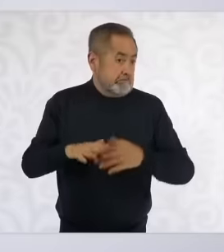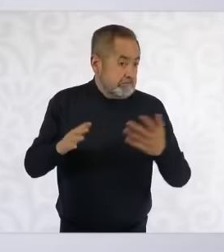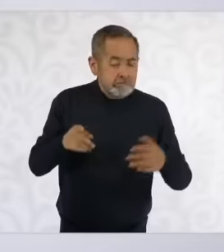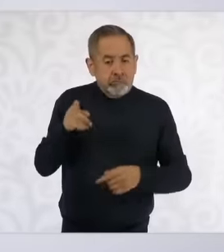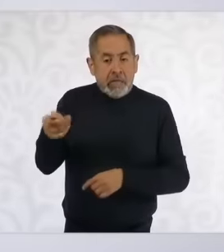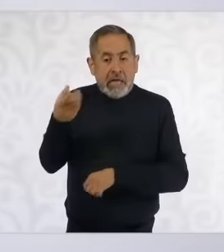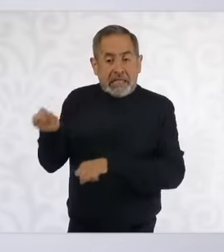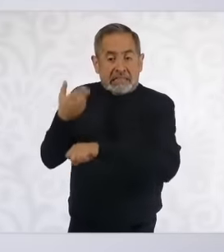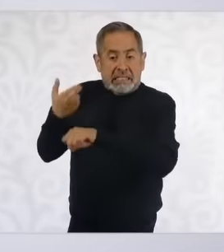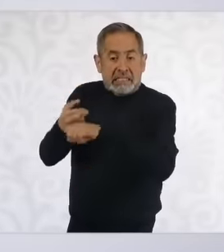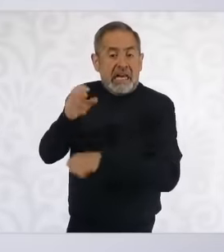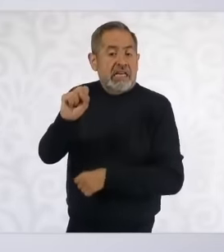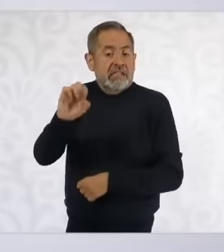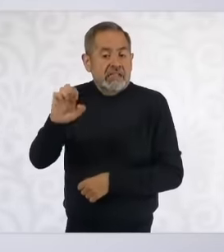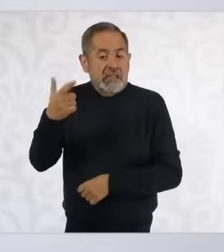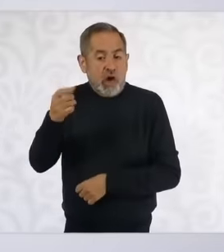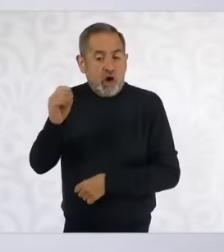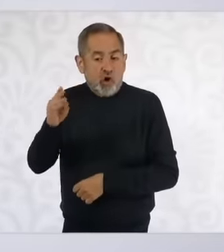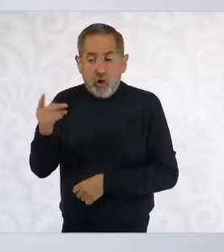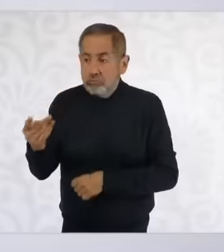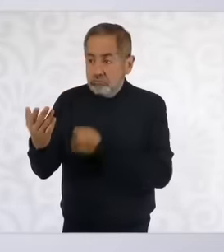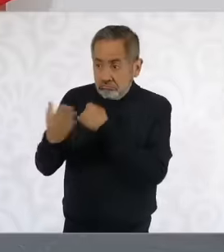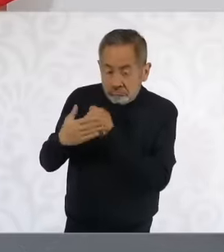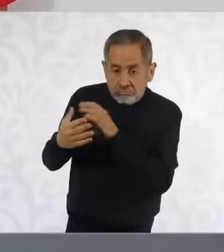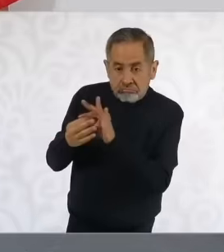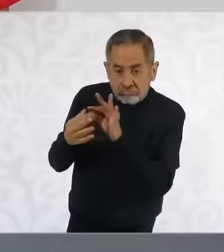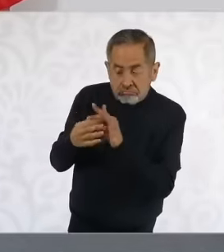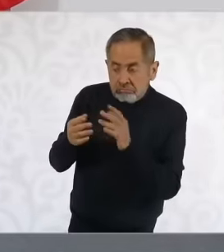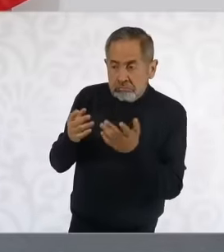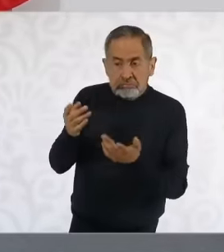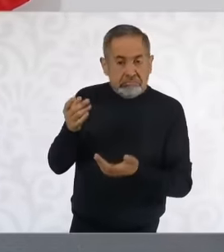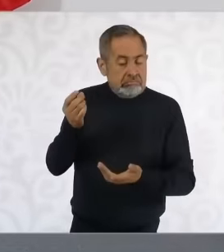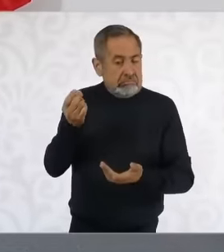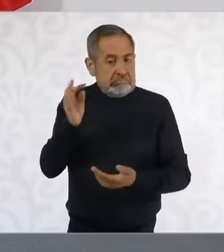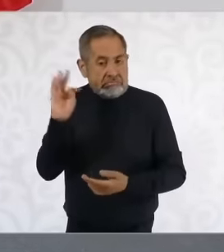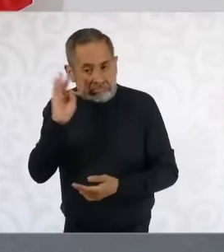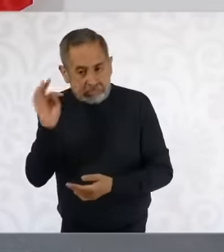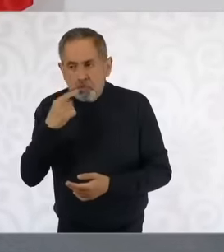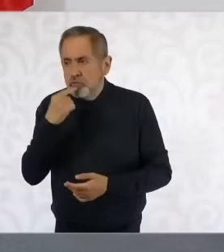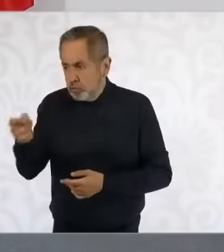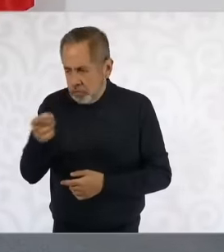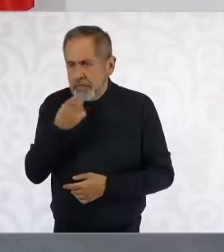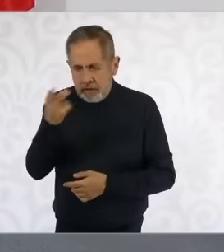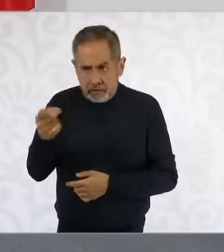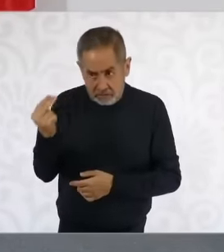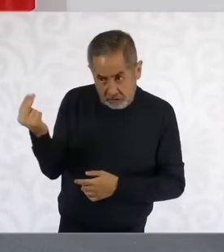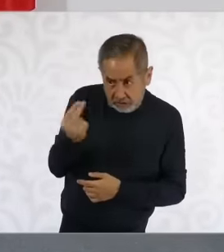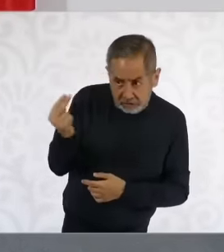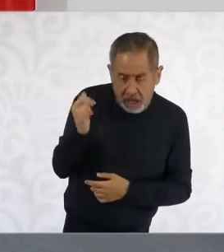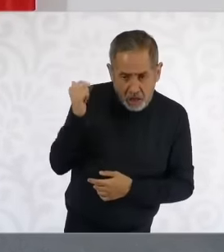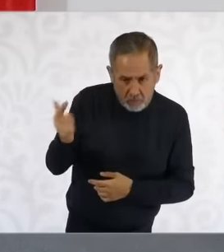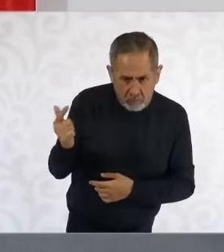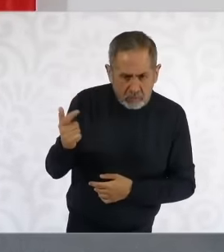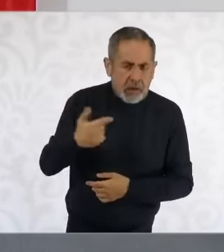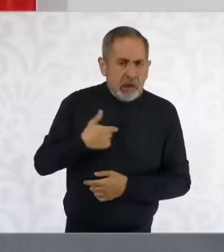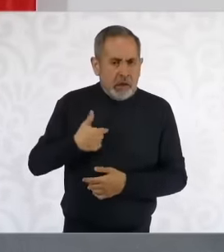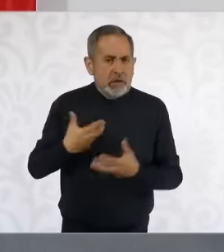the Interior has the guidance that if so If they require it, the